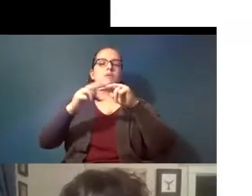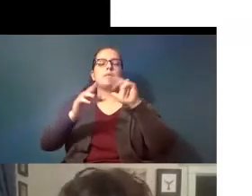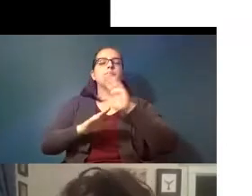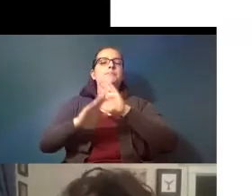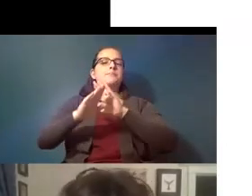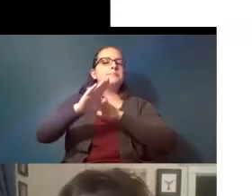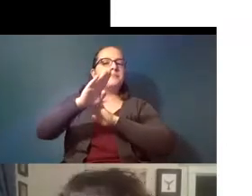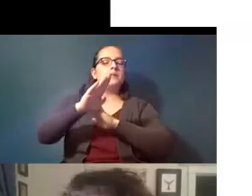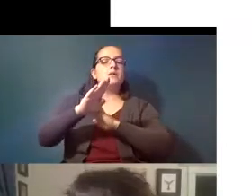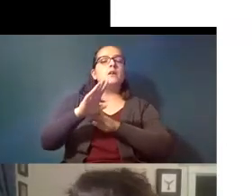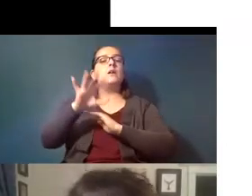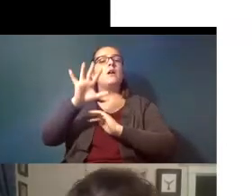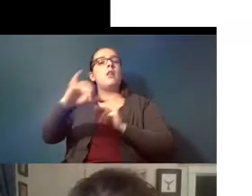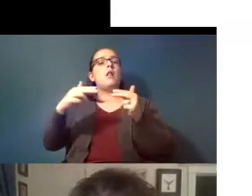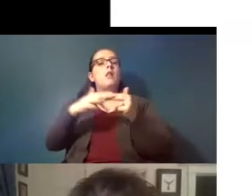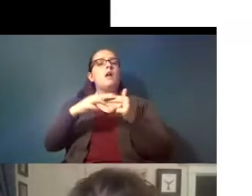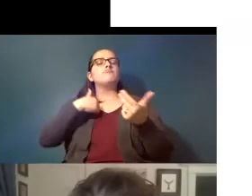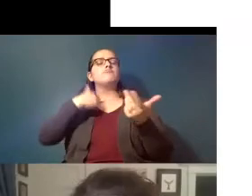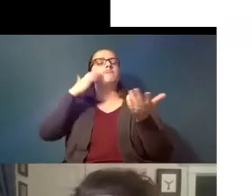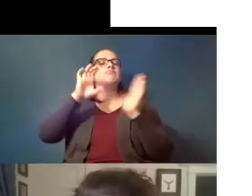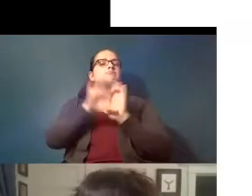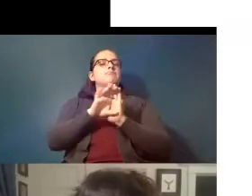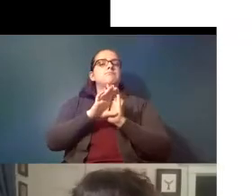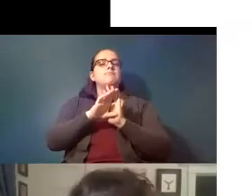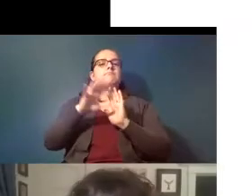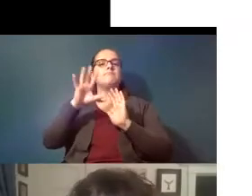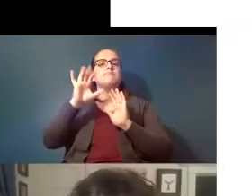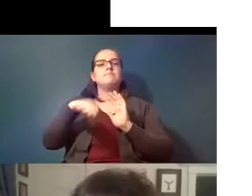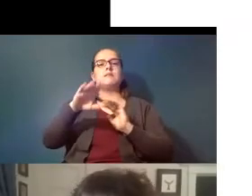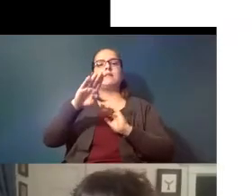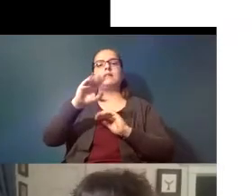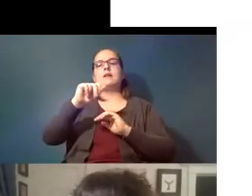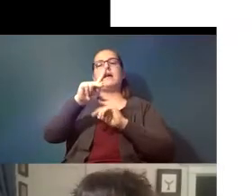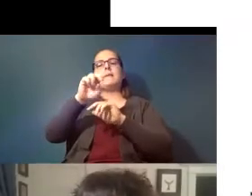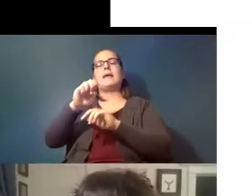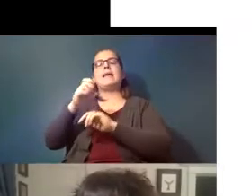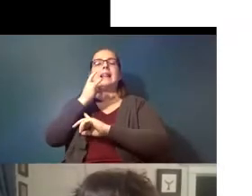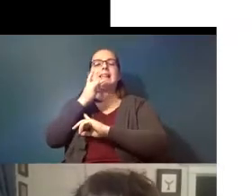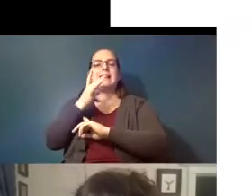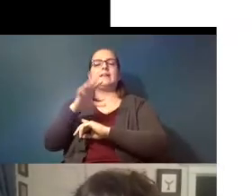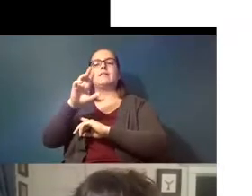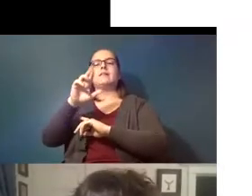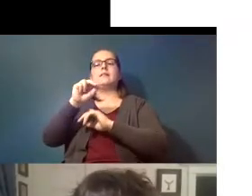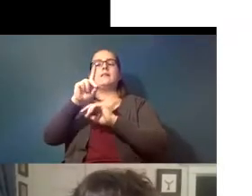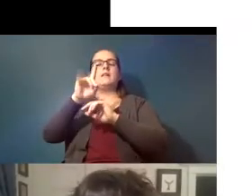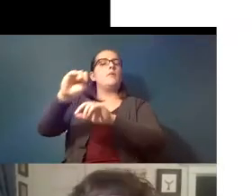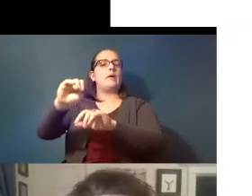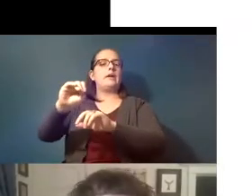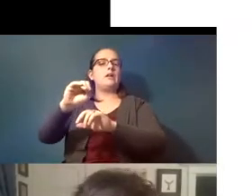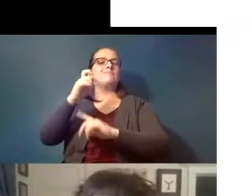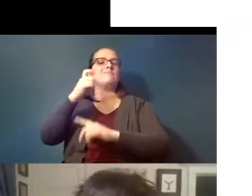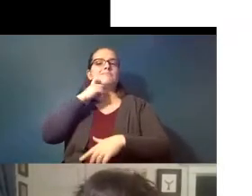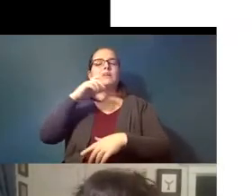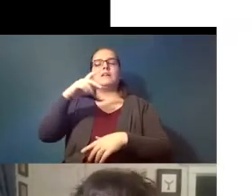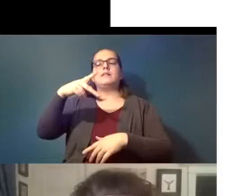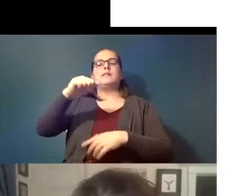on this slide i have a picture of a bakelite radio which was patented in 1909 and this is an example